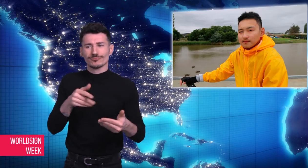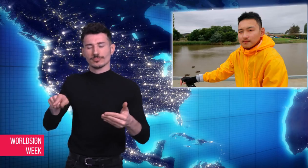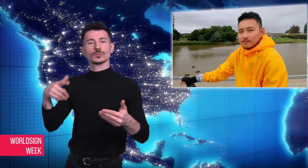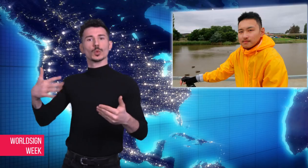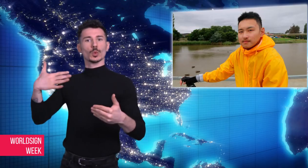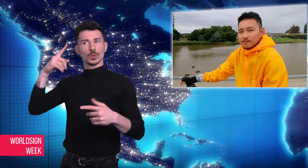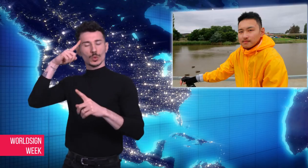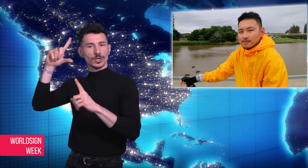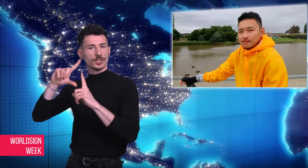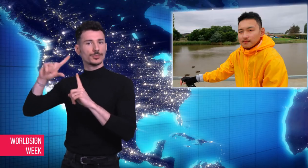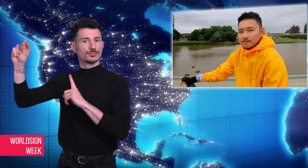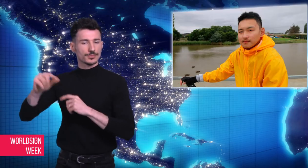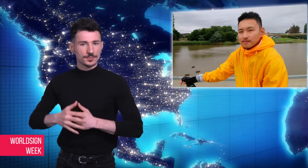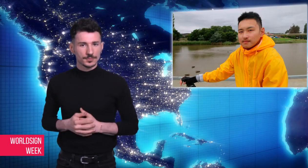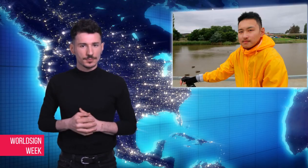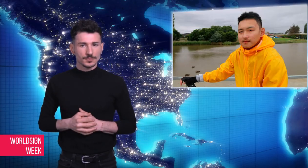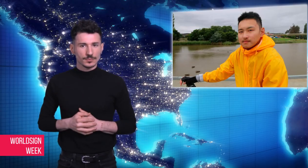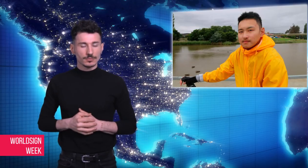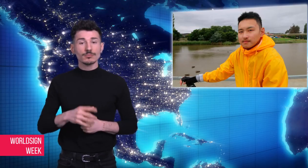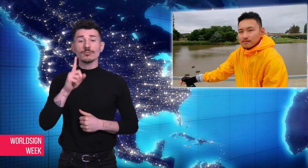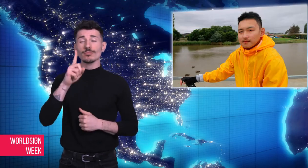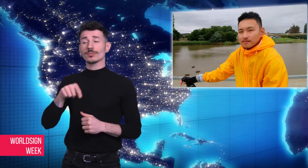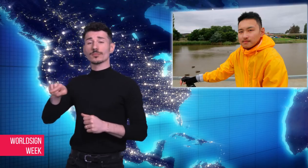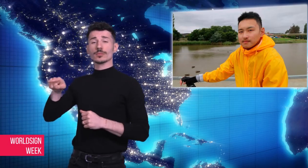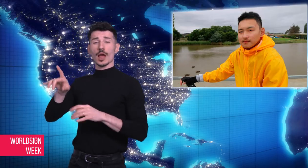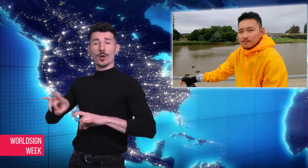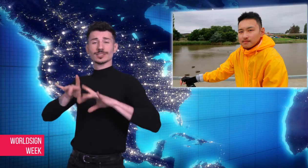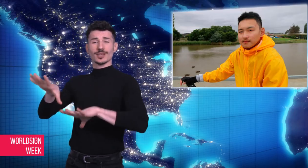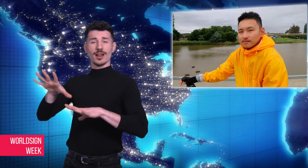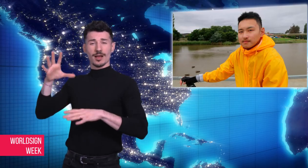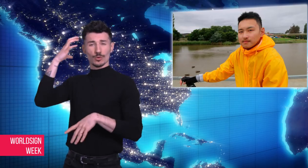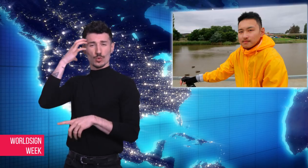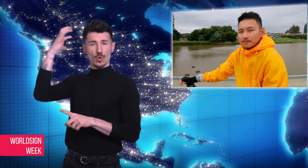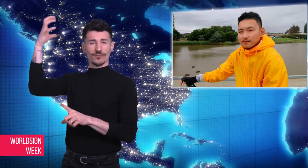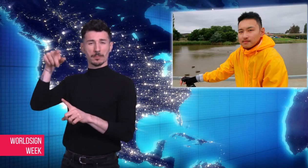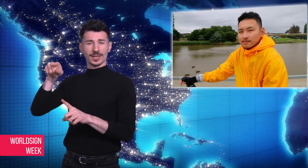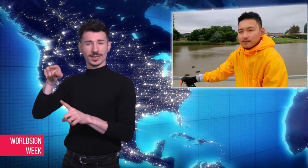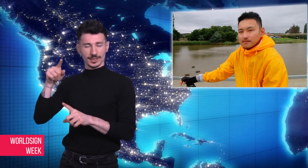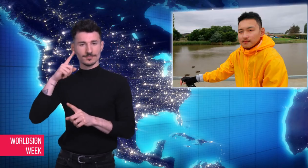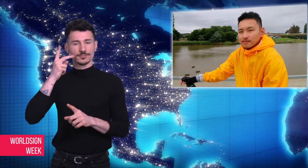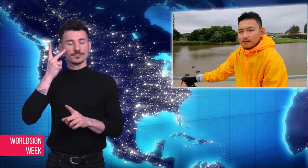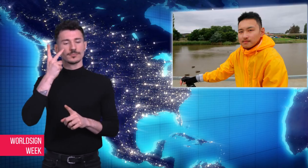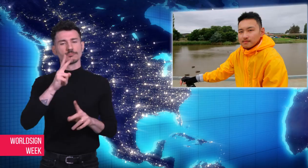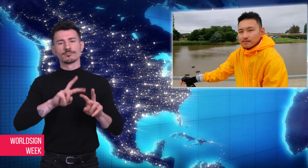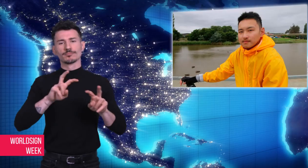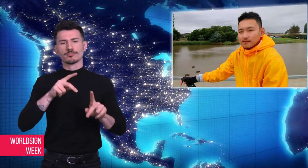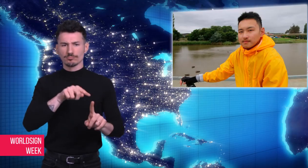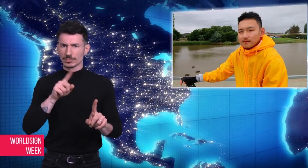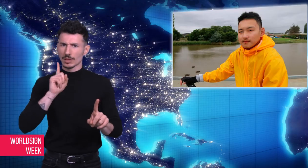Australian government found out that the son is Deaf, they